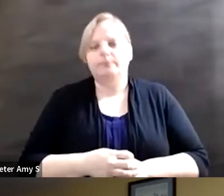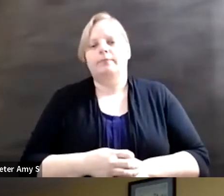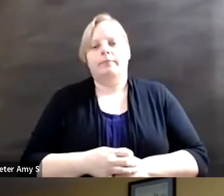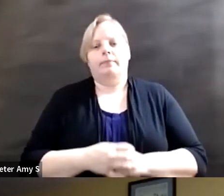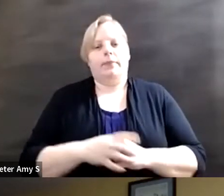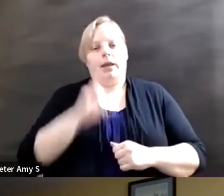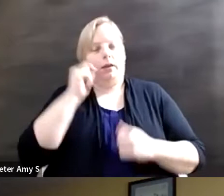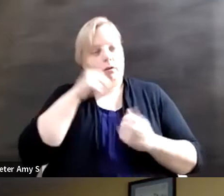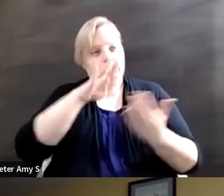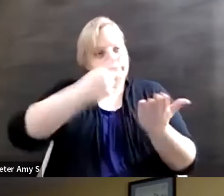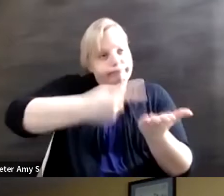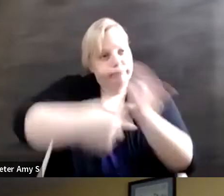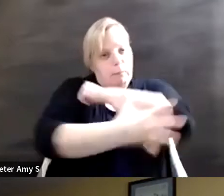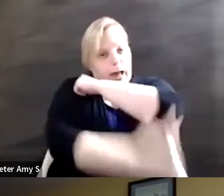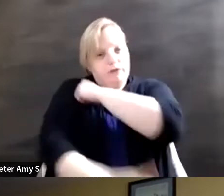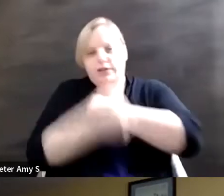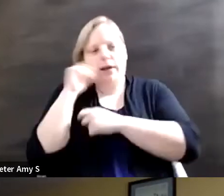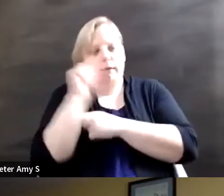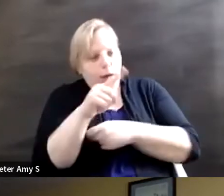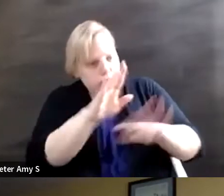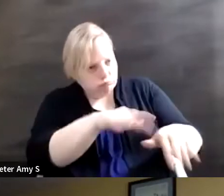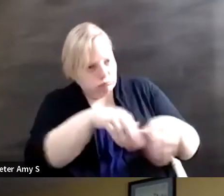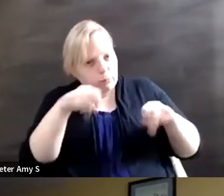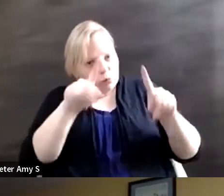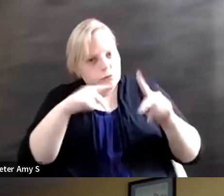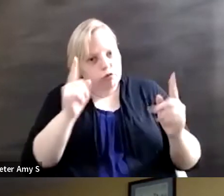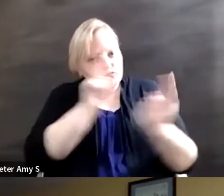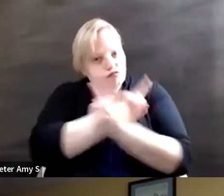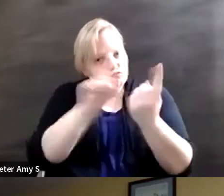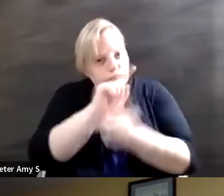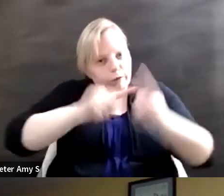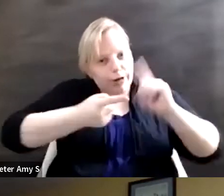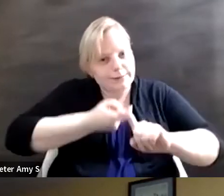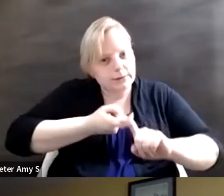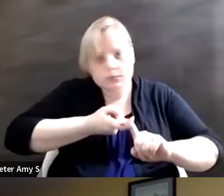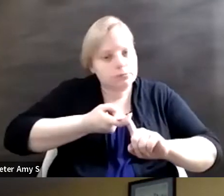you assume that even if you're poor you know you you'll be able to get around and to get out and